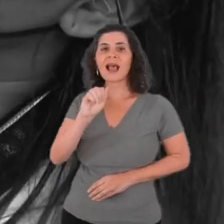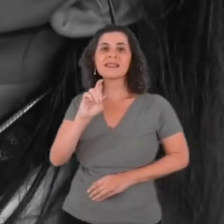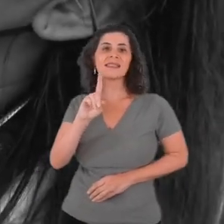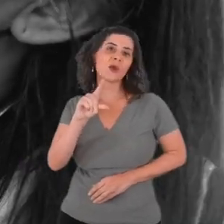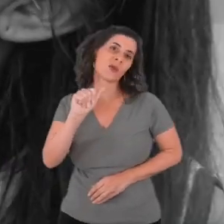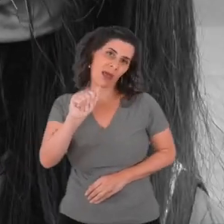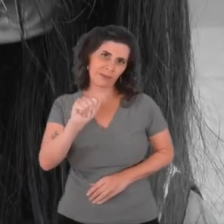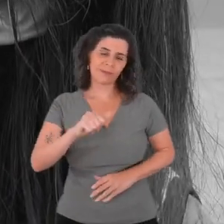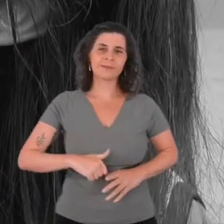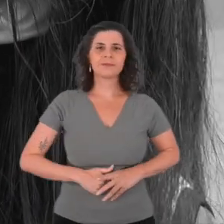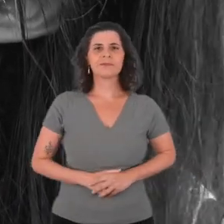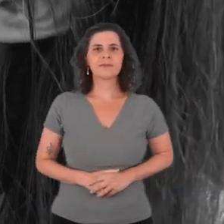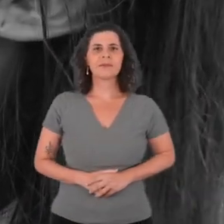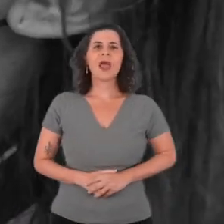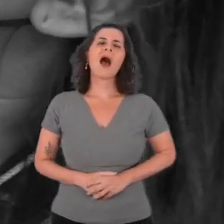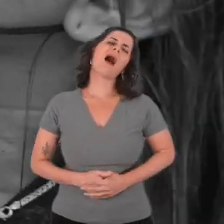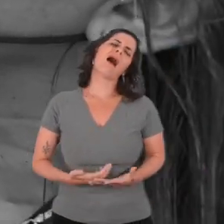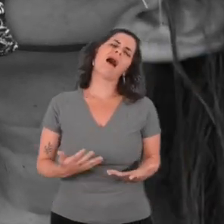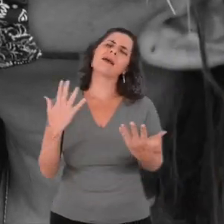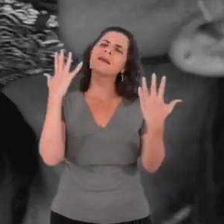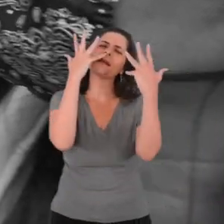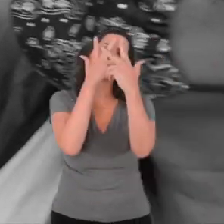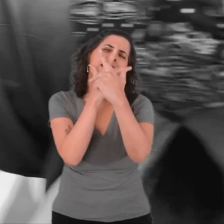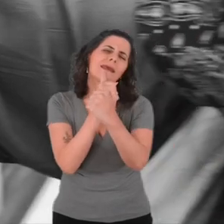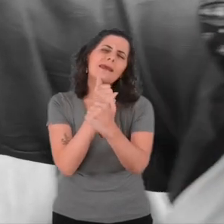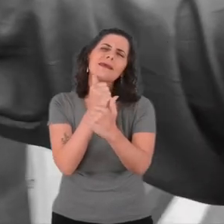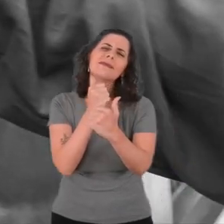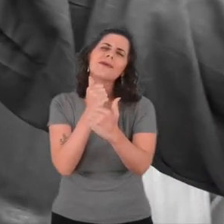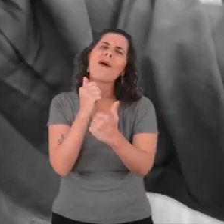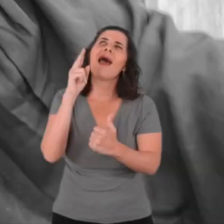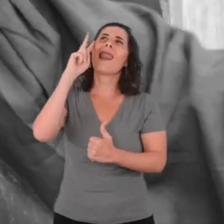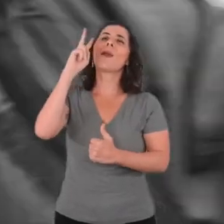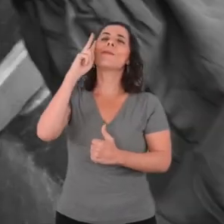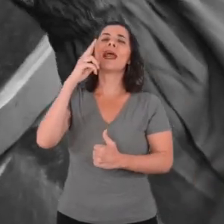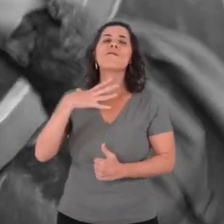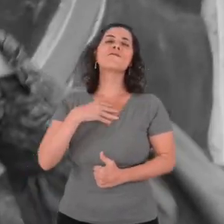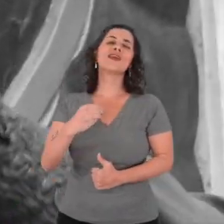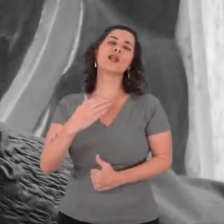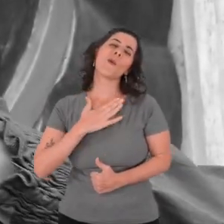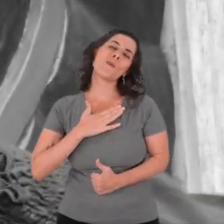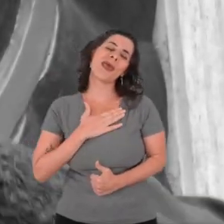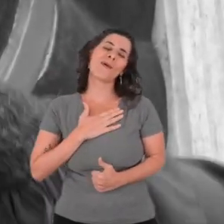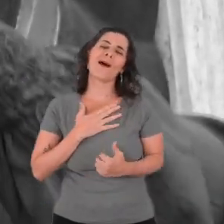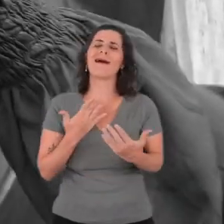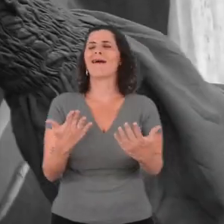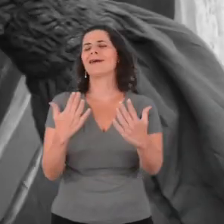Oh how beautiful! It reminded me of my son! Oh my God, I'm going to cry!